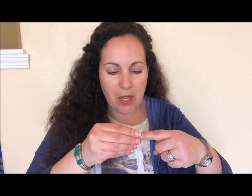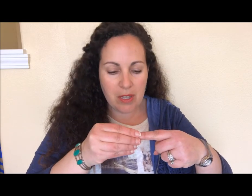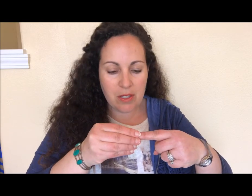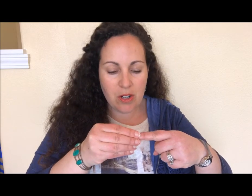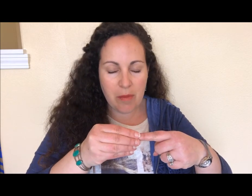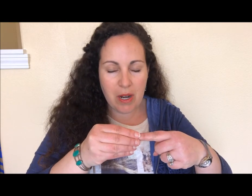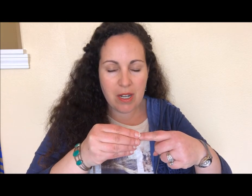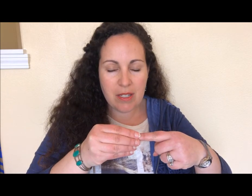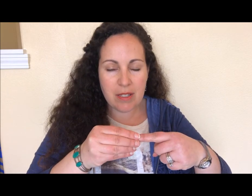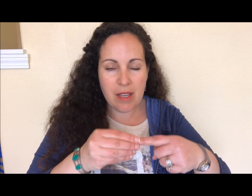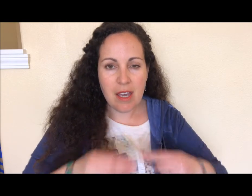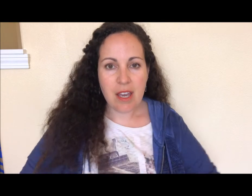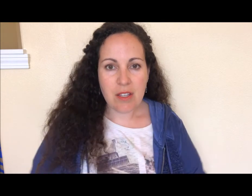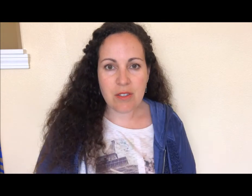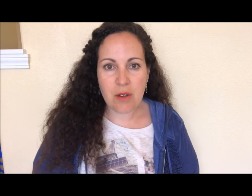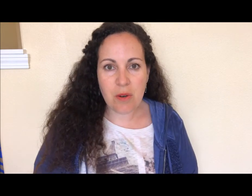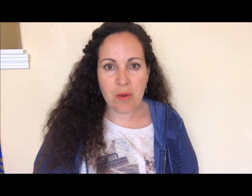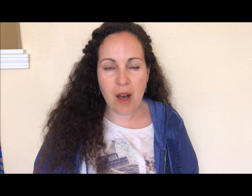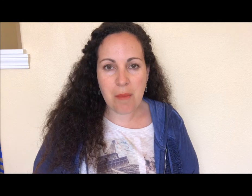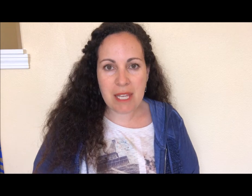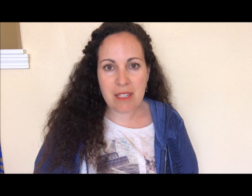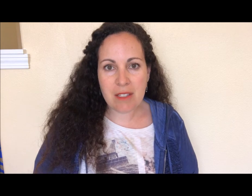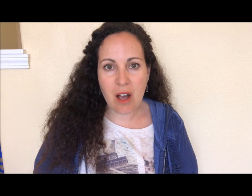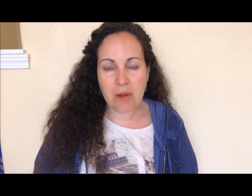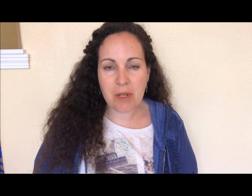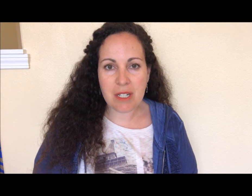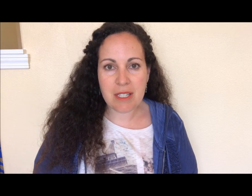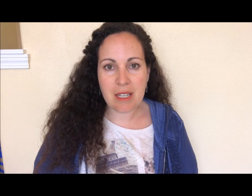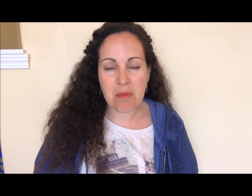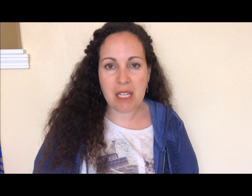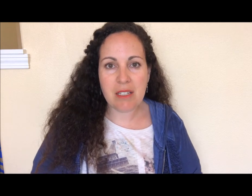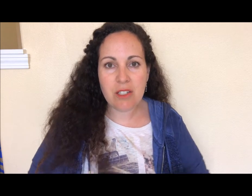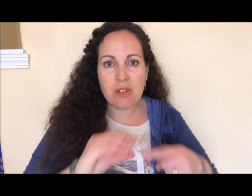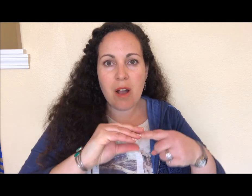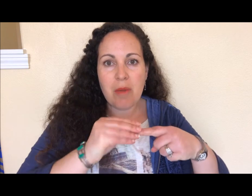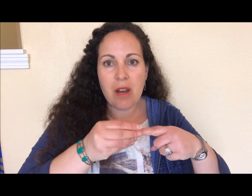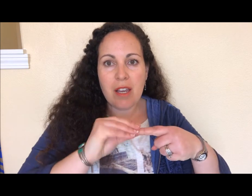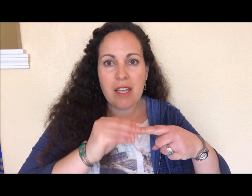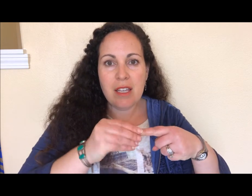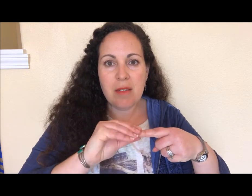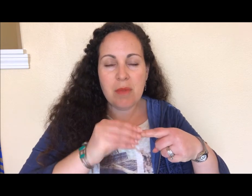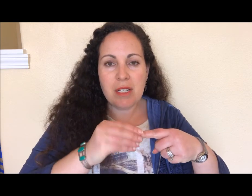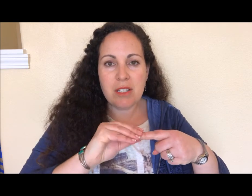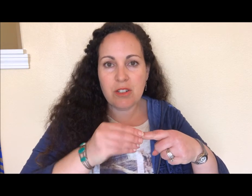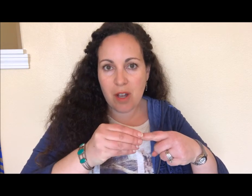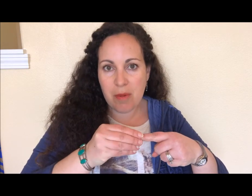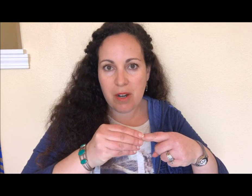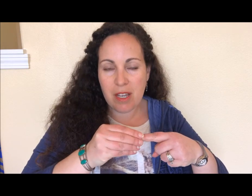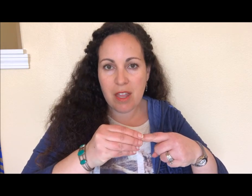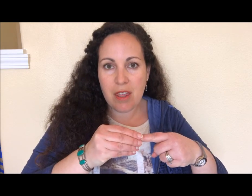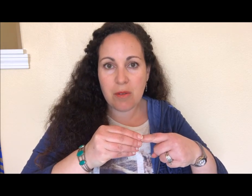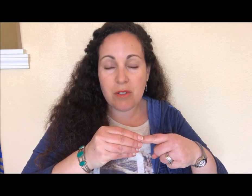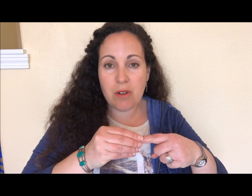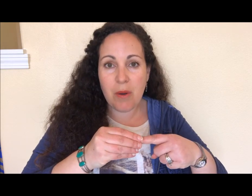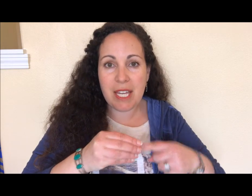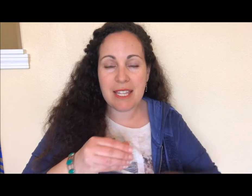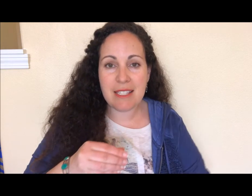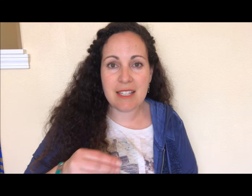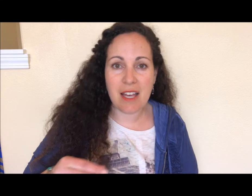strawberries. So in the song we're going to sing "picked a strawberry, picked a strawberry that was growing in the sun